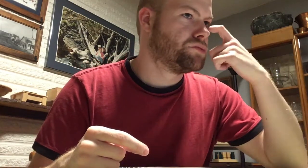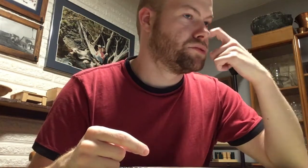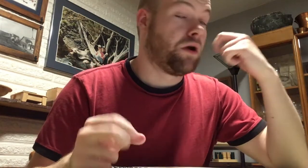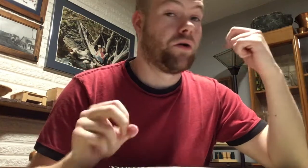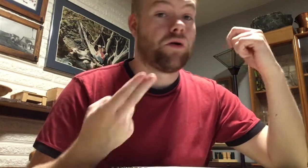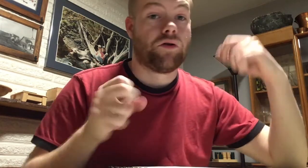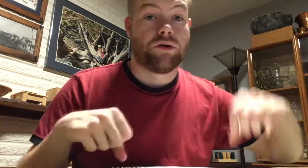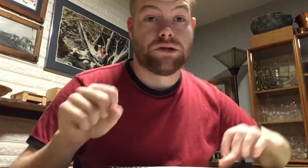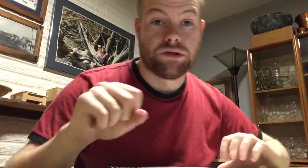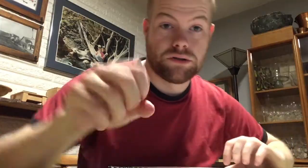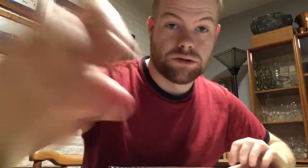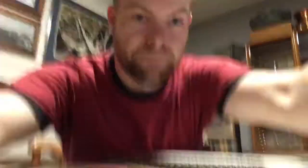Oh yes.